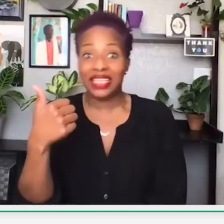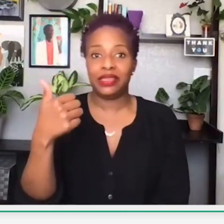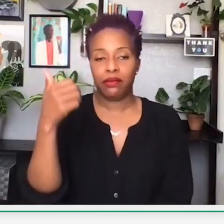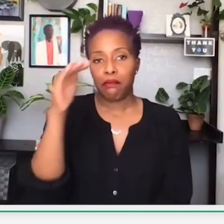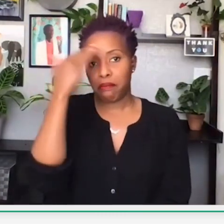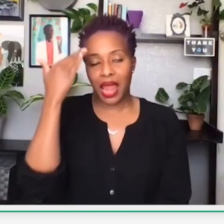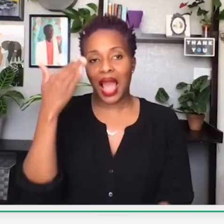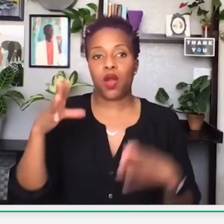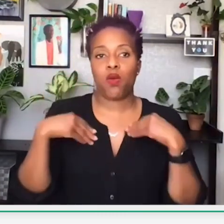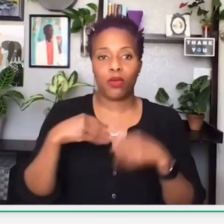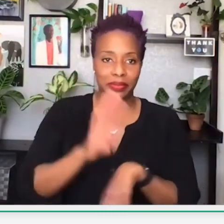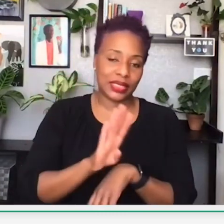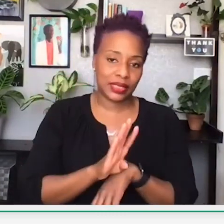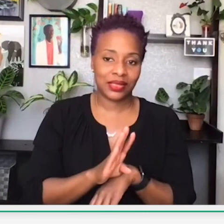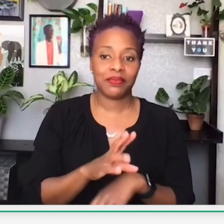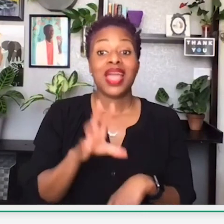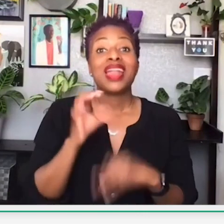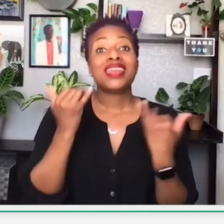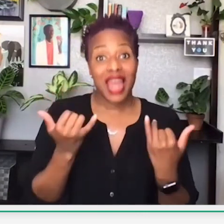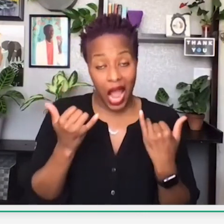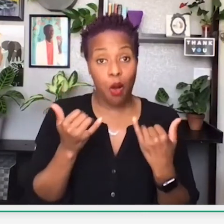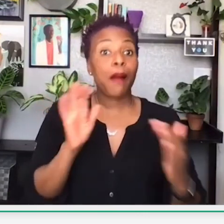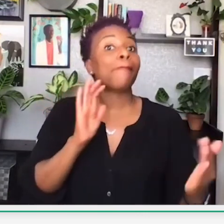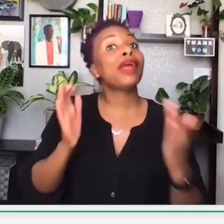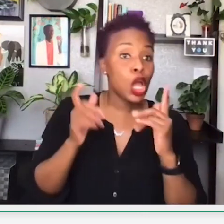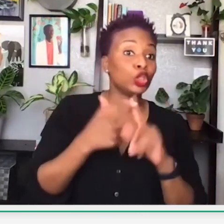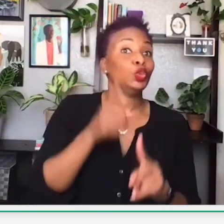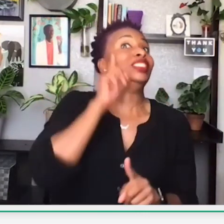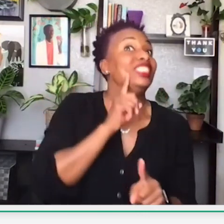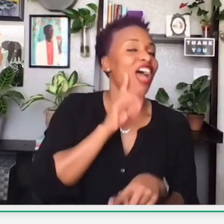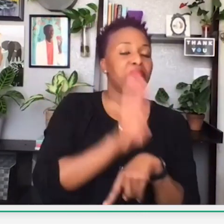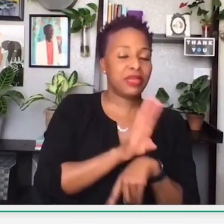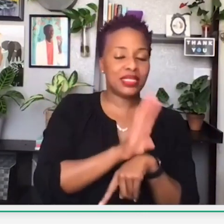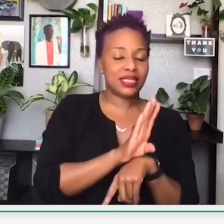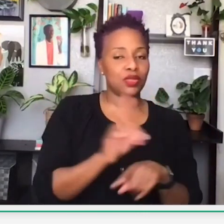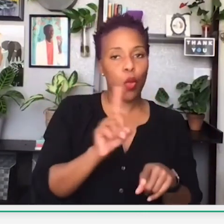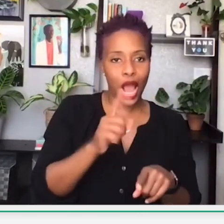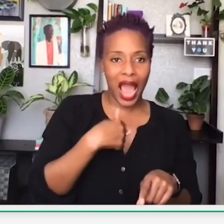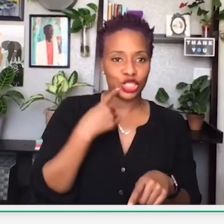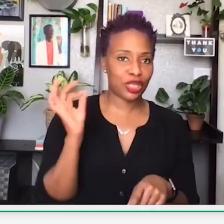Okay, so I'm trying to see if I can find another list of black-owned businesses that compares